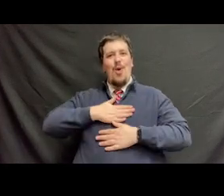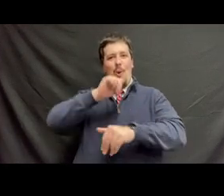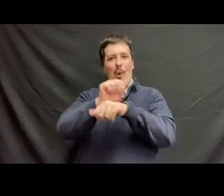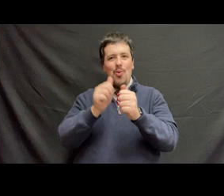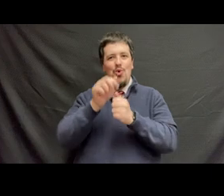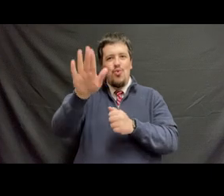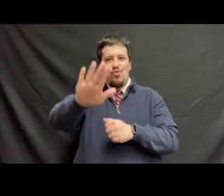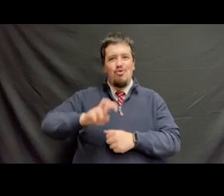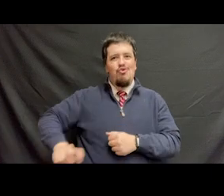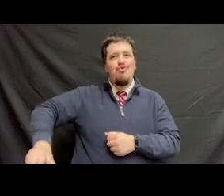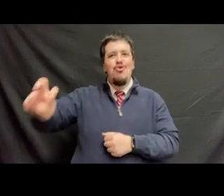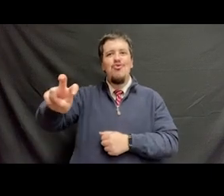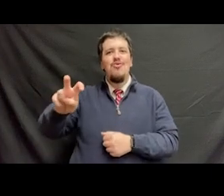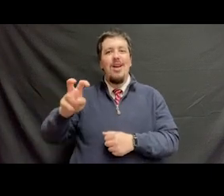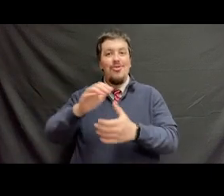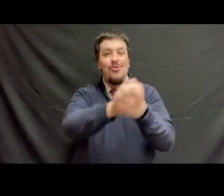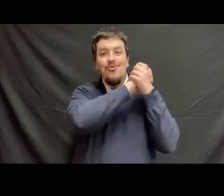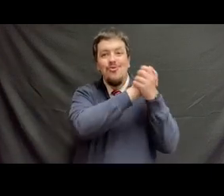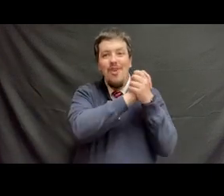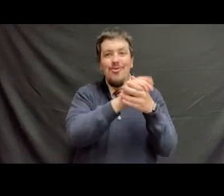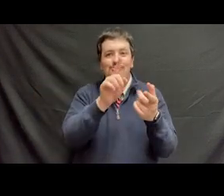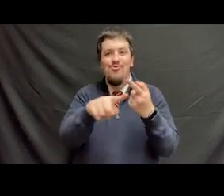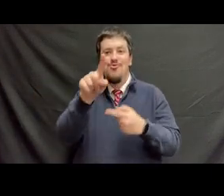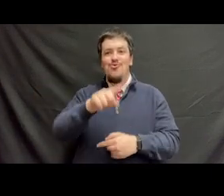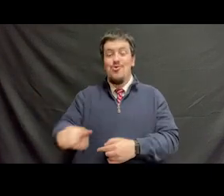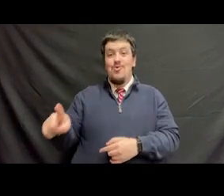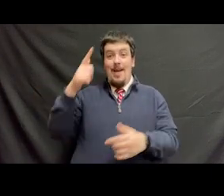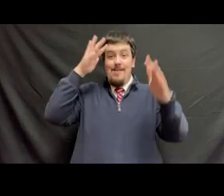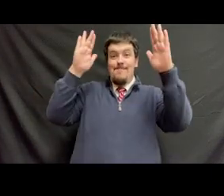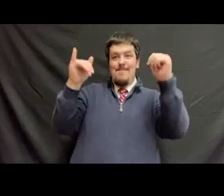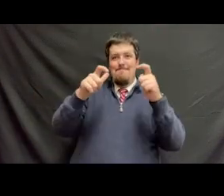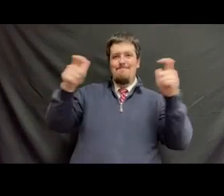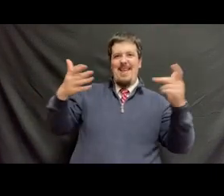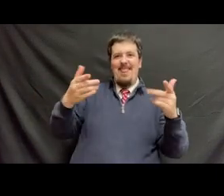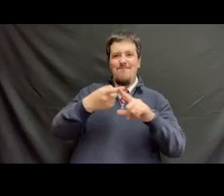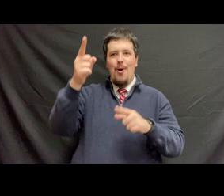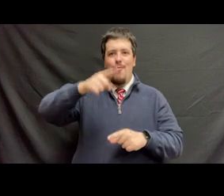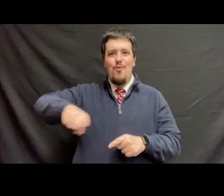to work with you on your journey. Congratulations are in order. We expect great things from you.